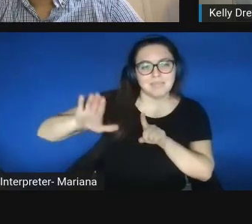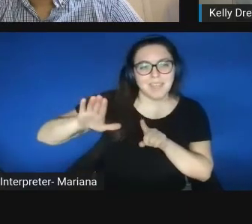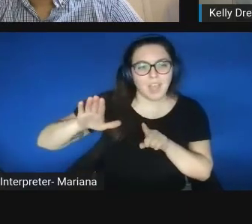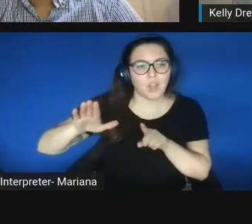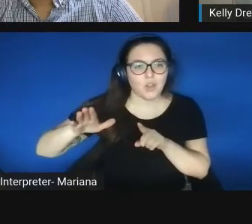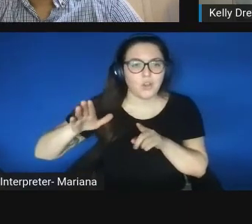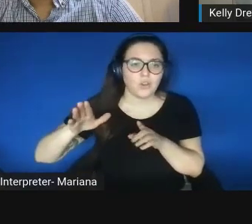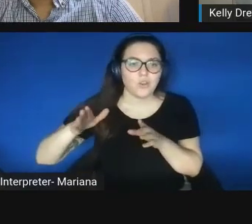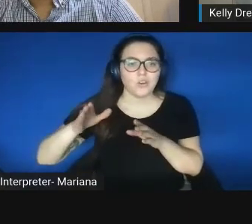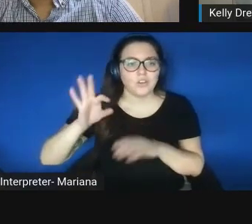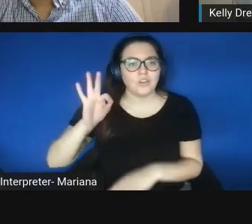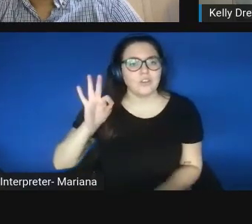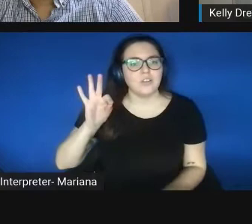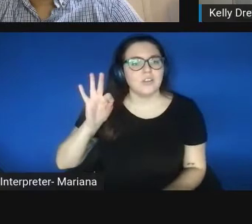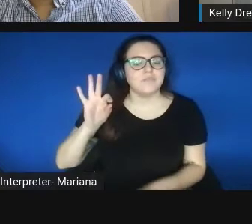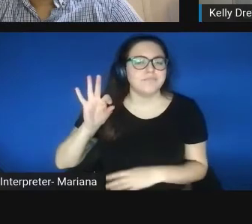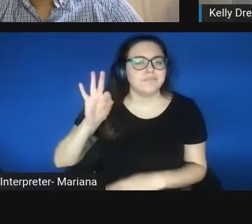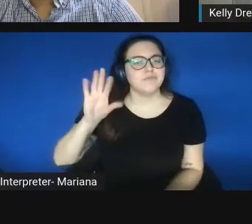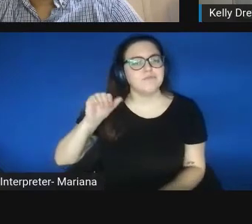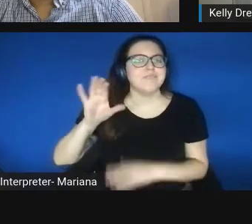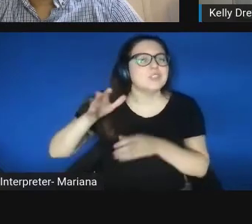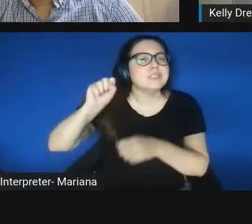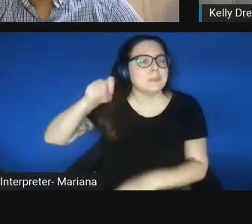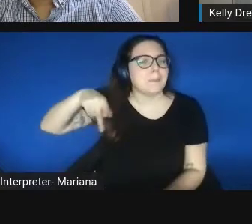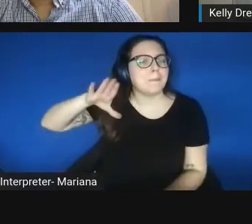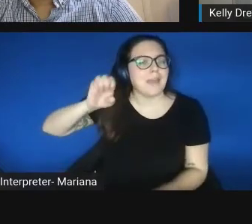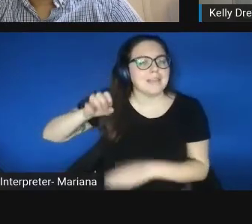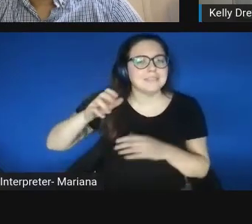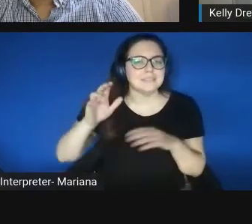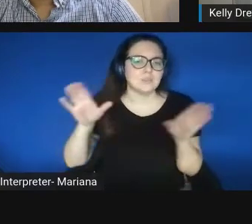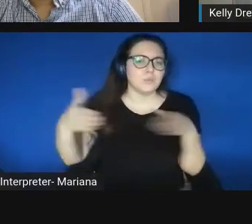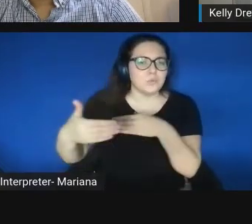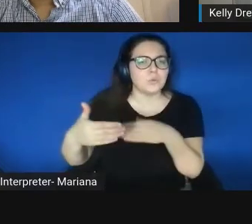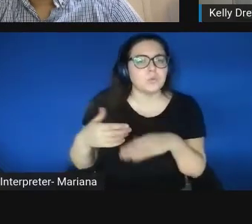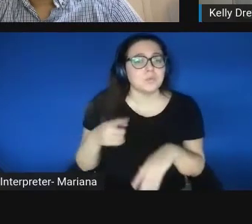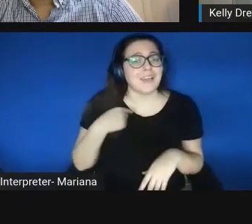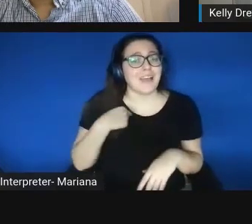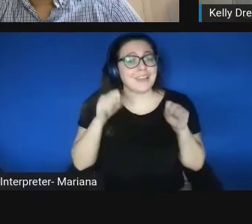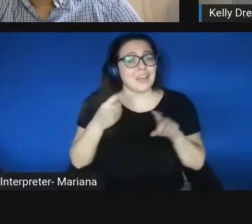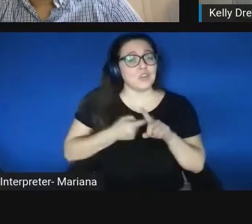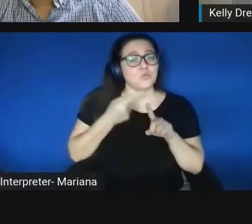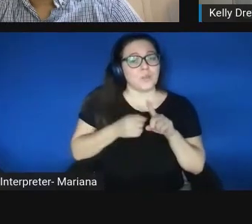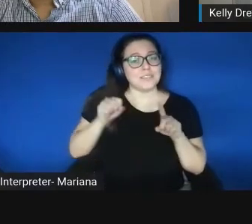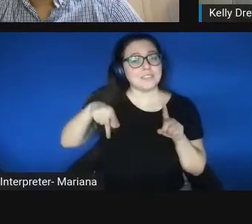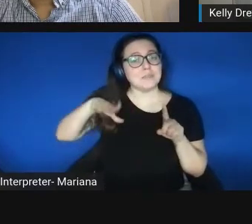so just like I can rent space in my existing lab through an agreement.